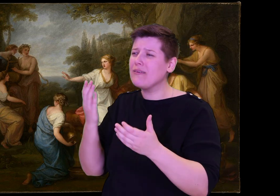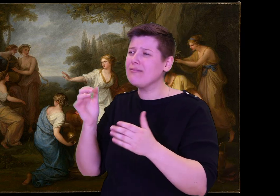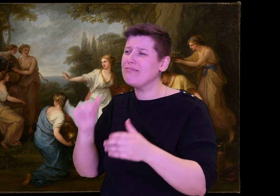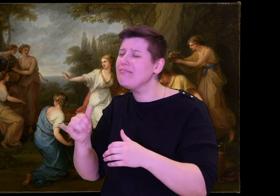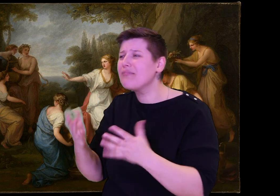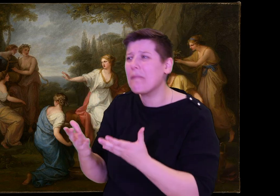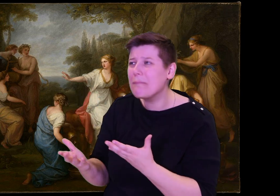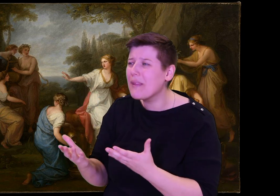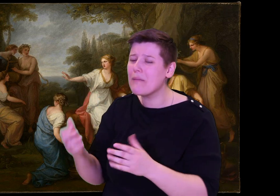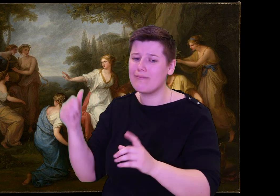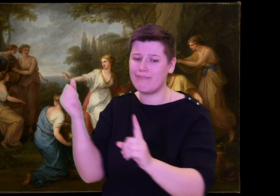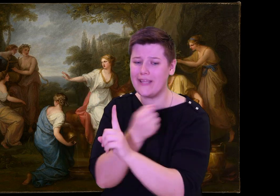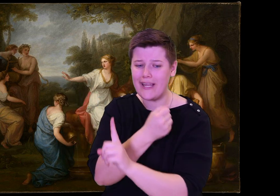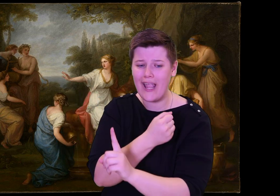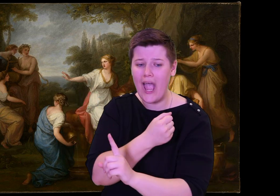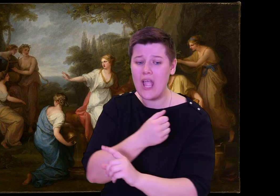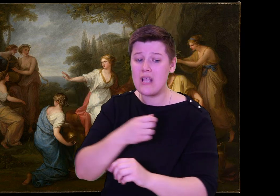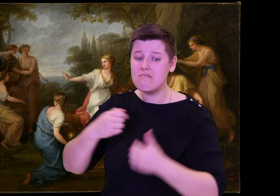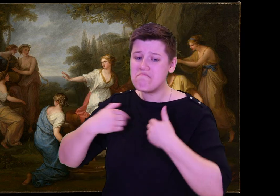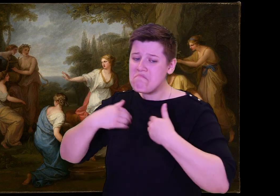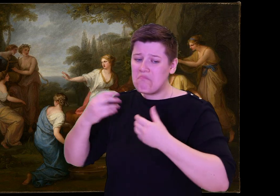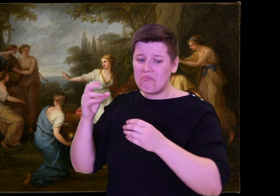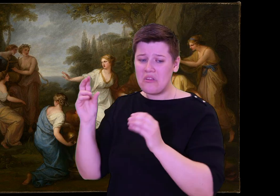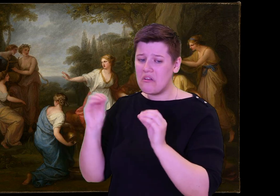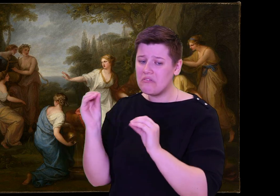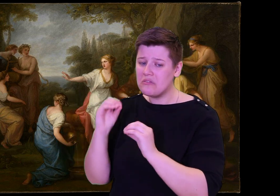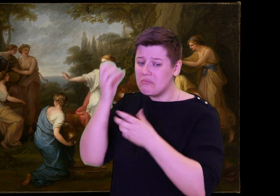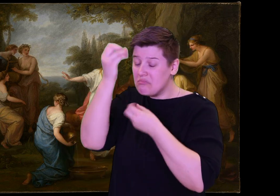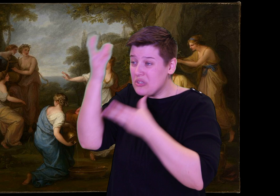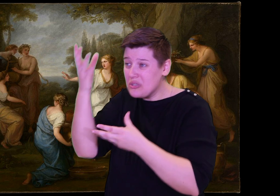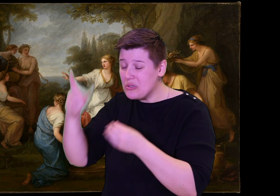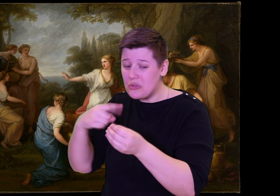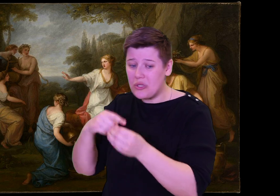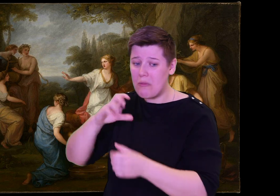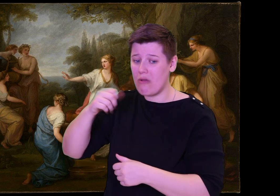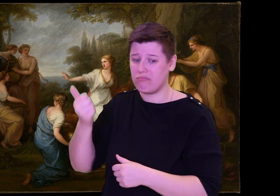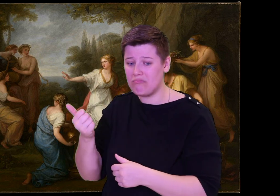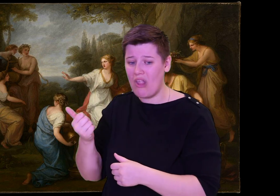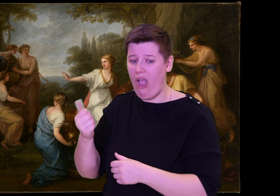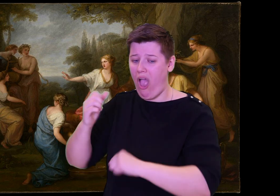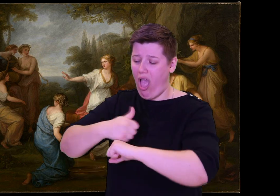I hope that Zeus rewards his good intentions!"